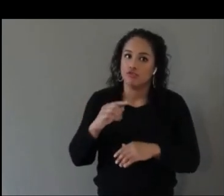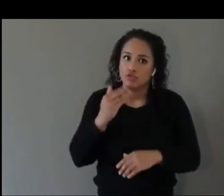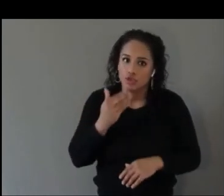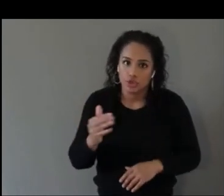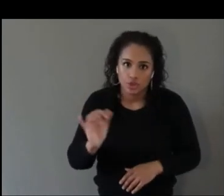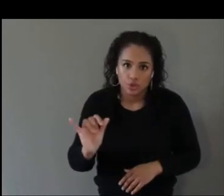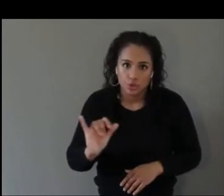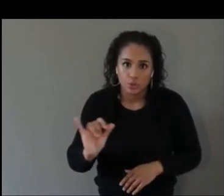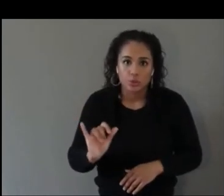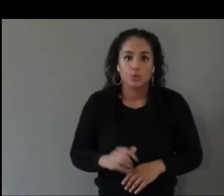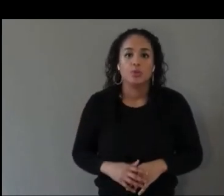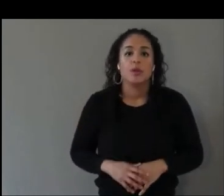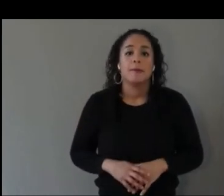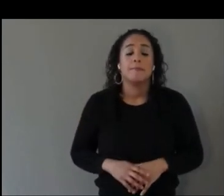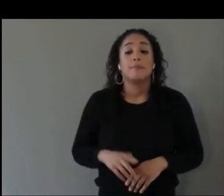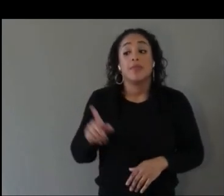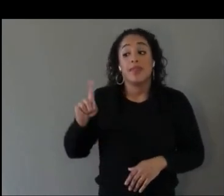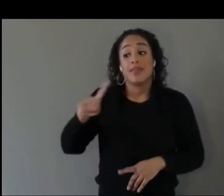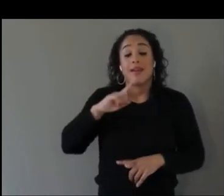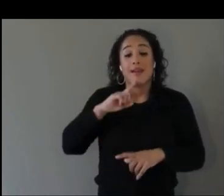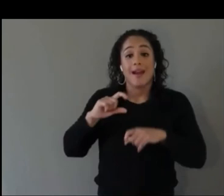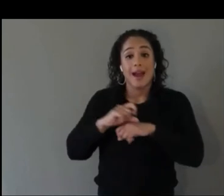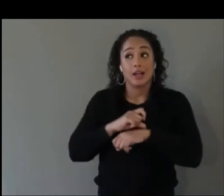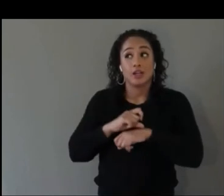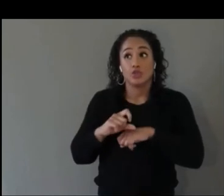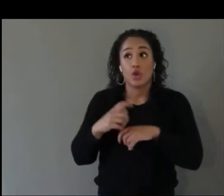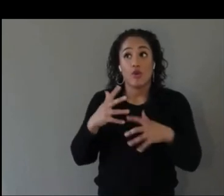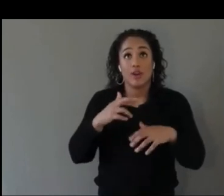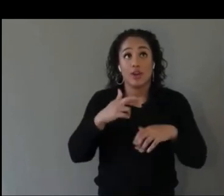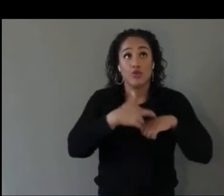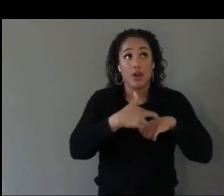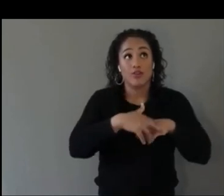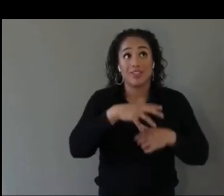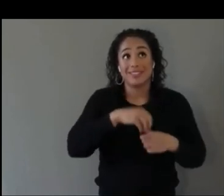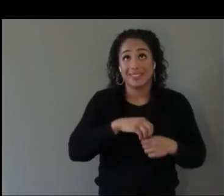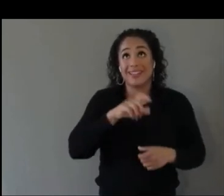They are referenced in the XR Access resources.